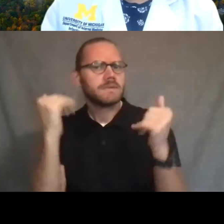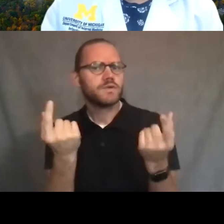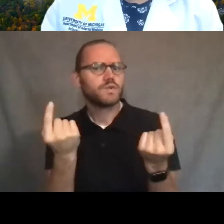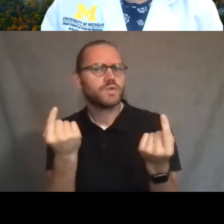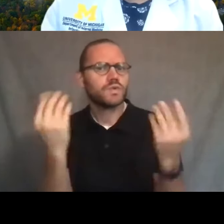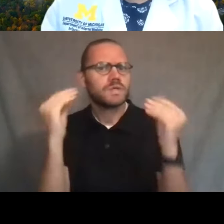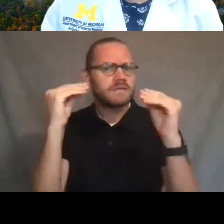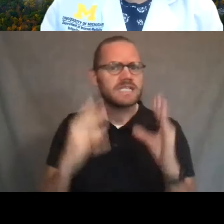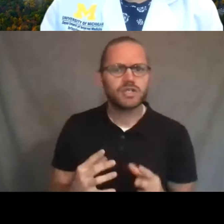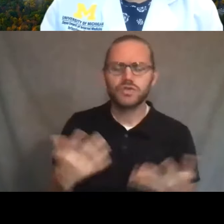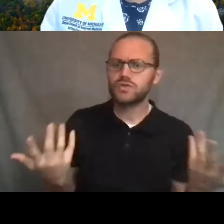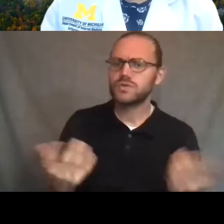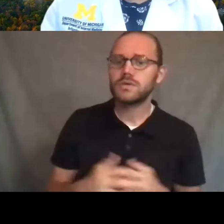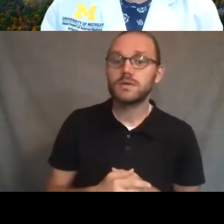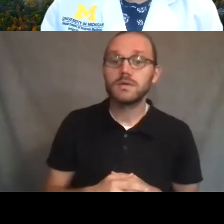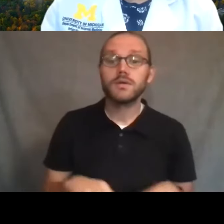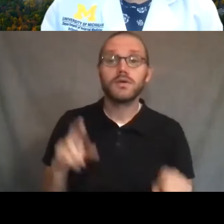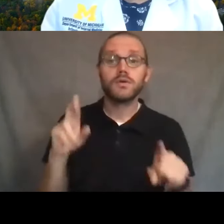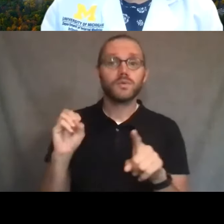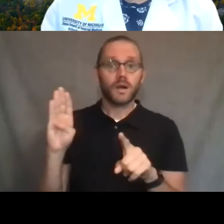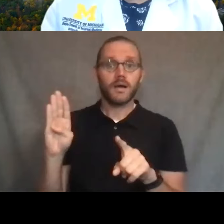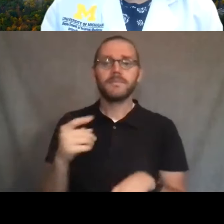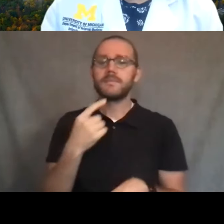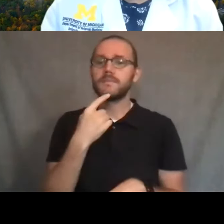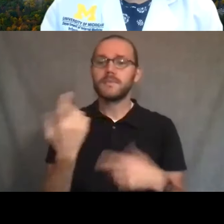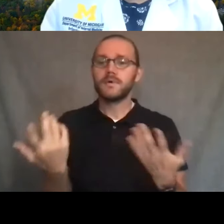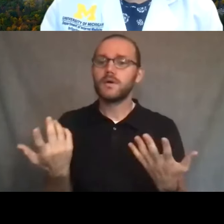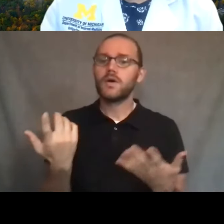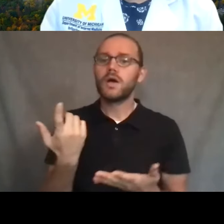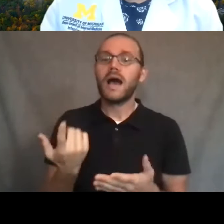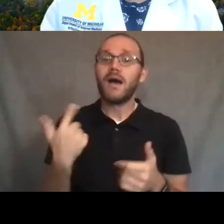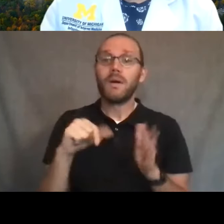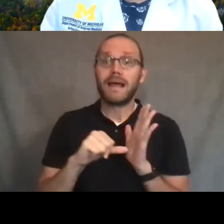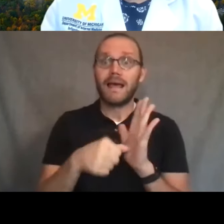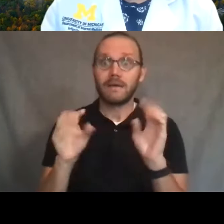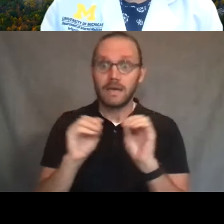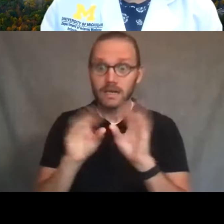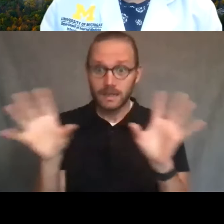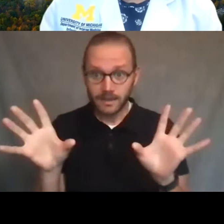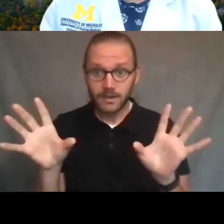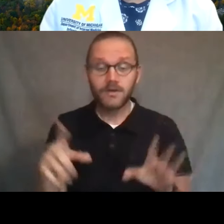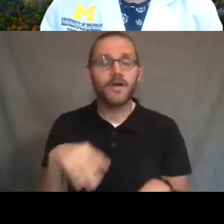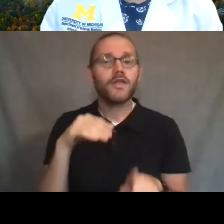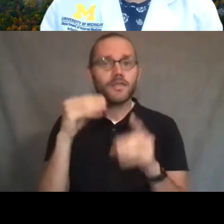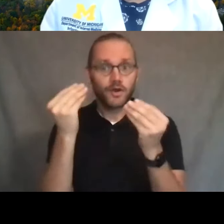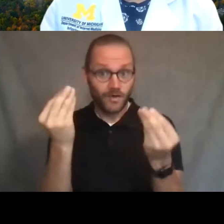Well, again, I want to emphasize that the notifications that are coming out